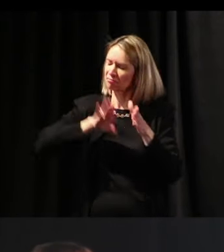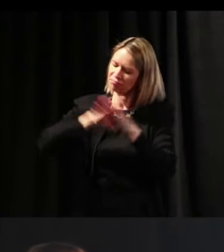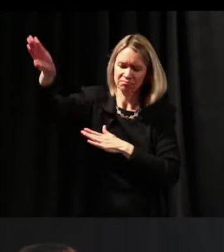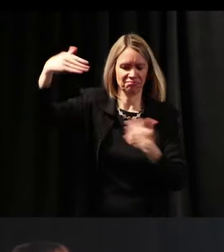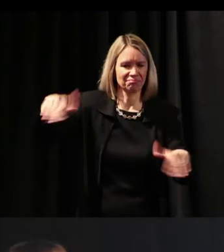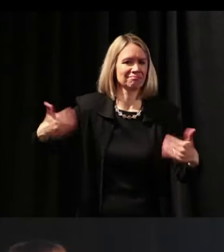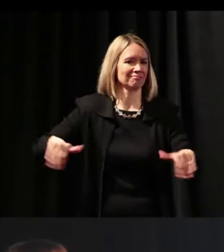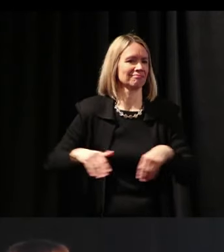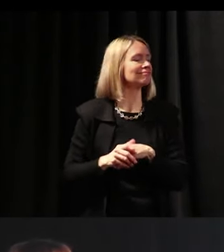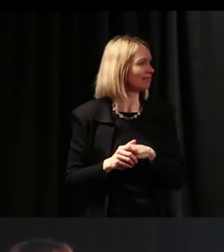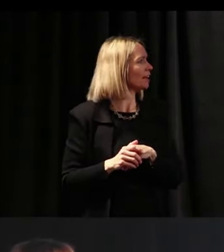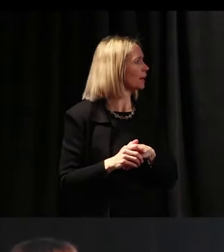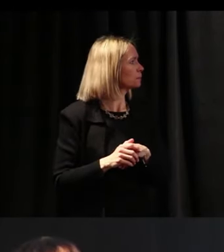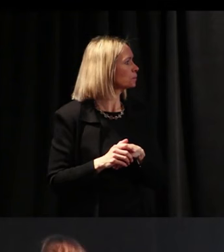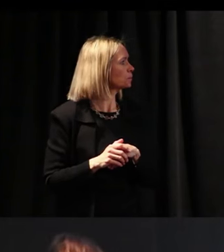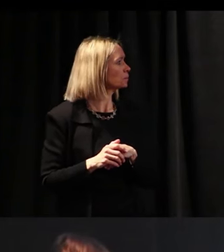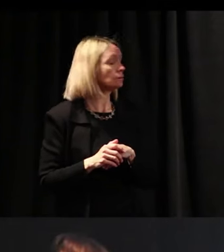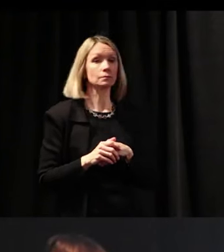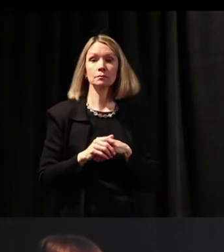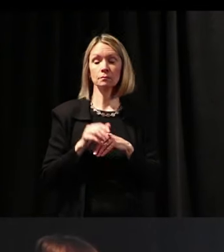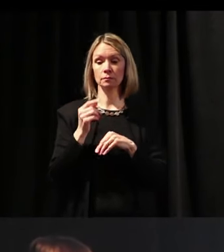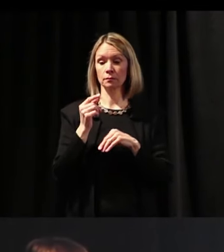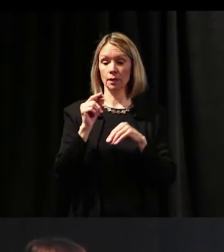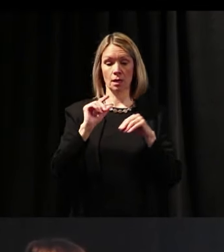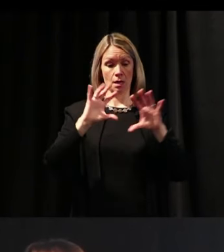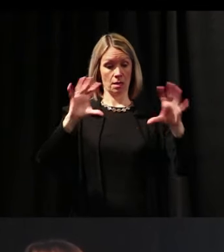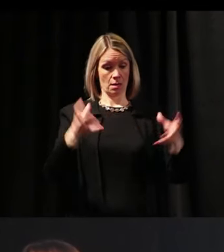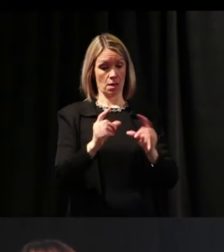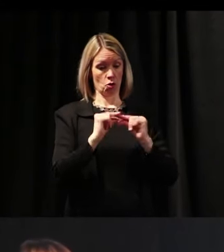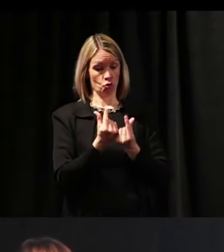They absolutely soar. A group of students learned